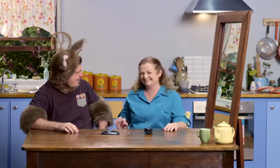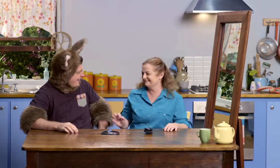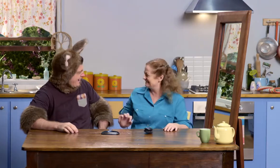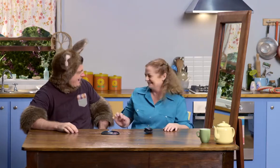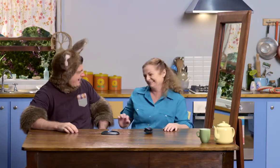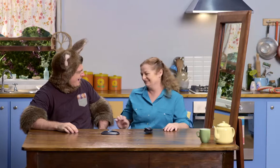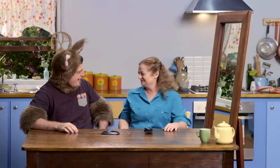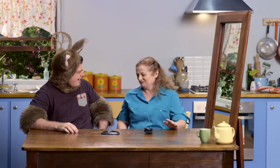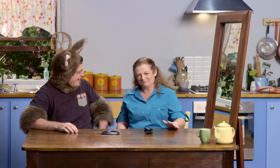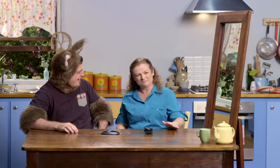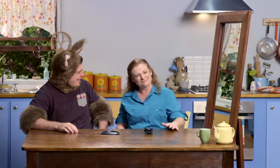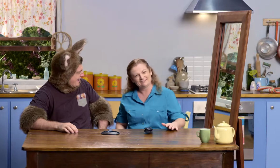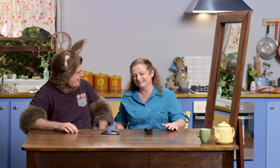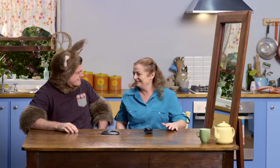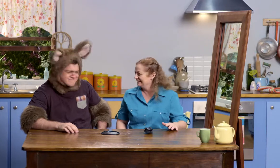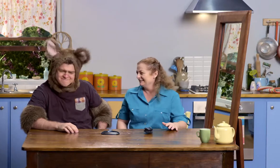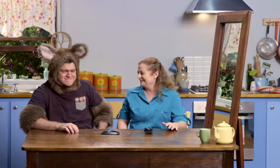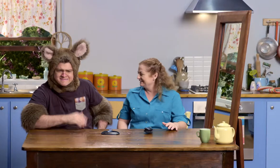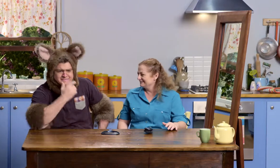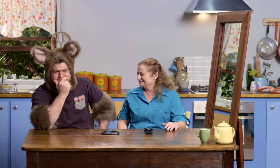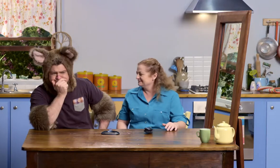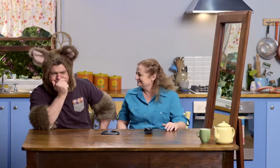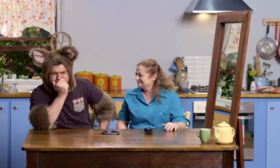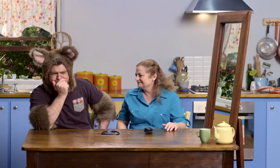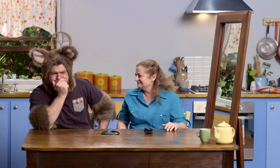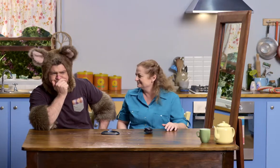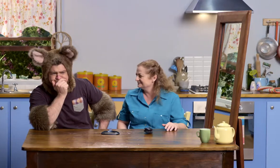No. Hmm.